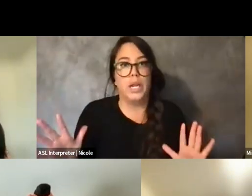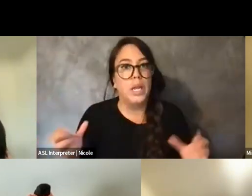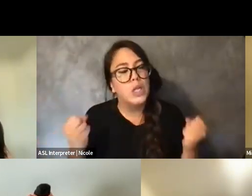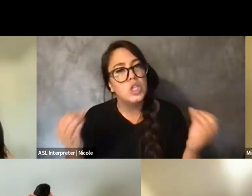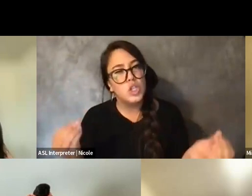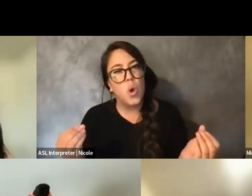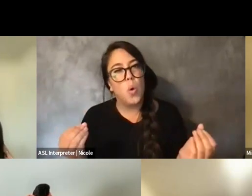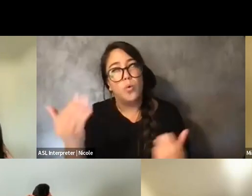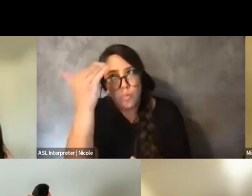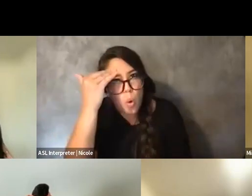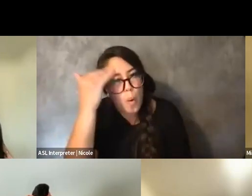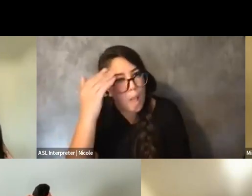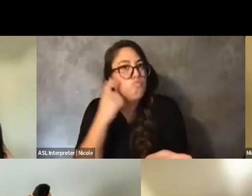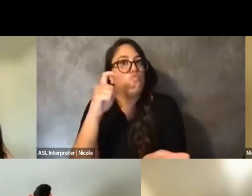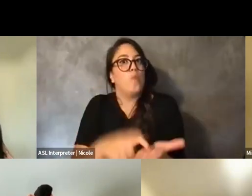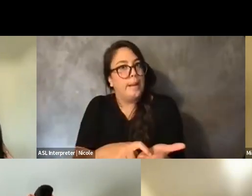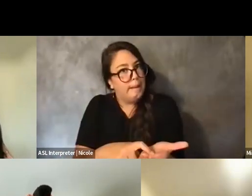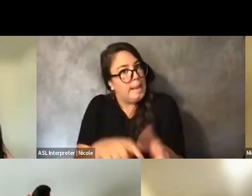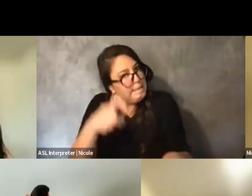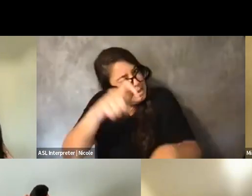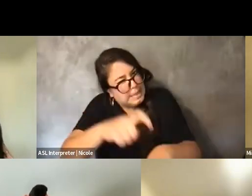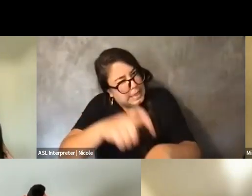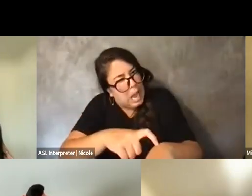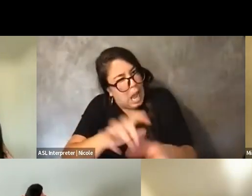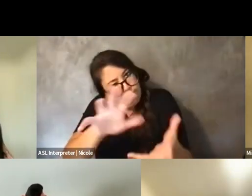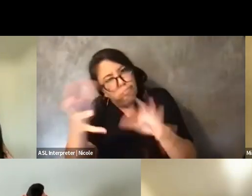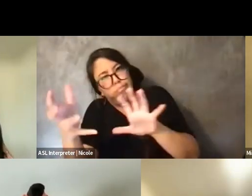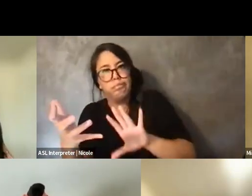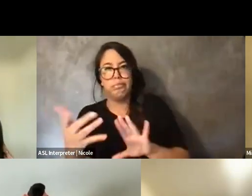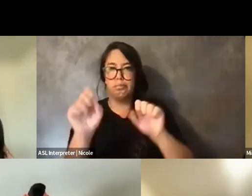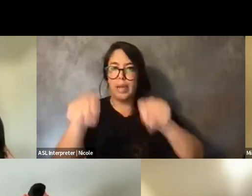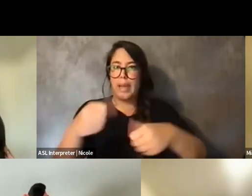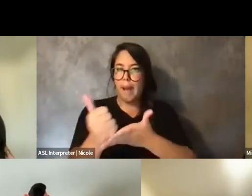And so, I think that being a part of not only, like, the actual event or the concert